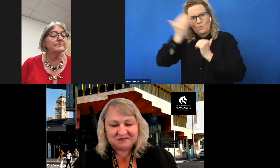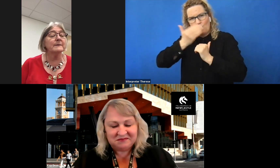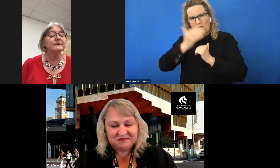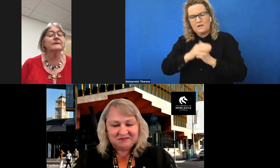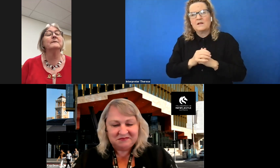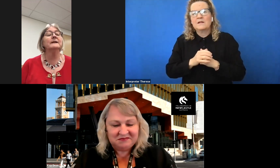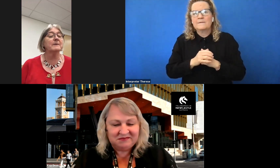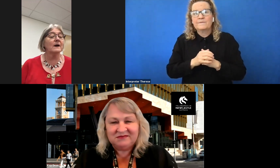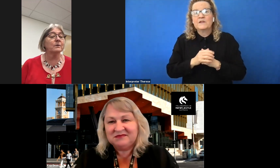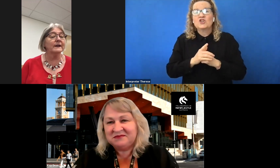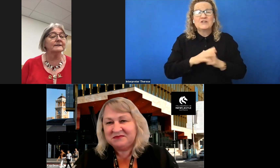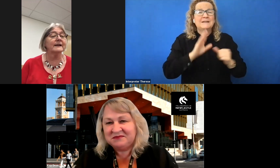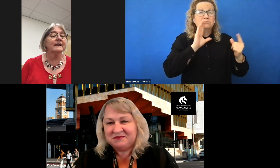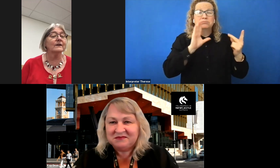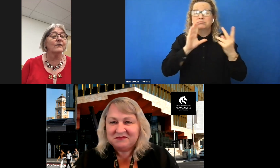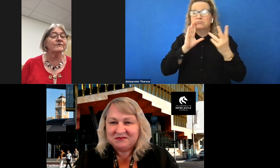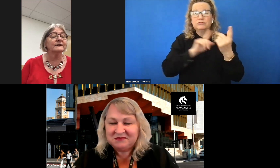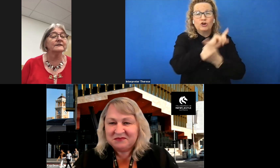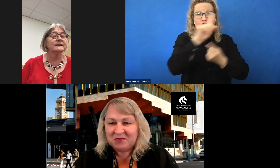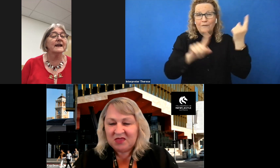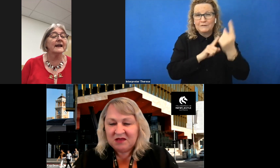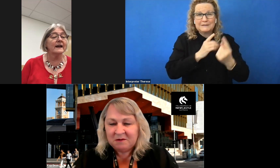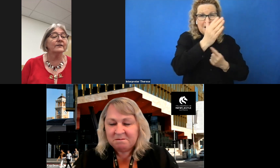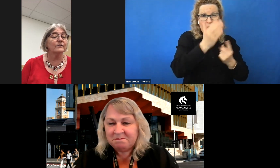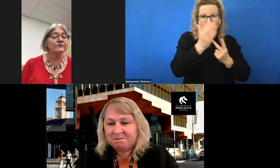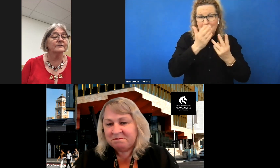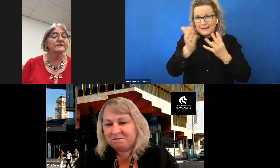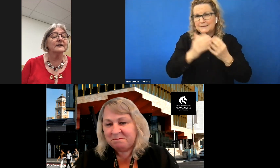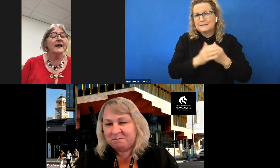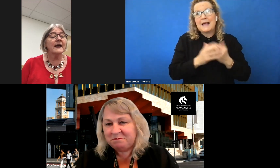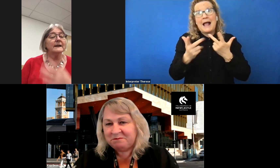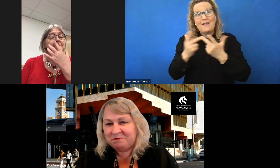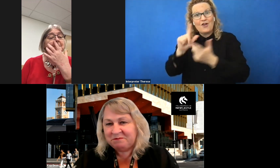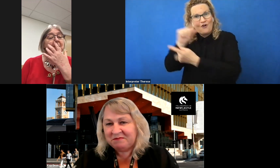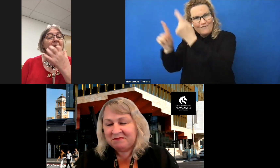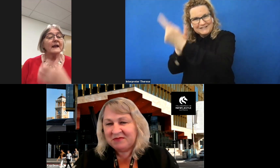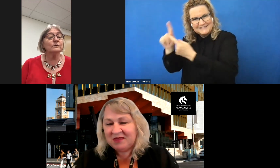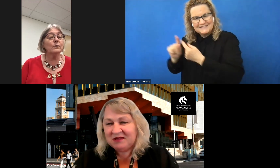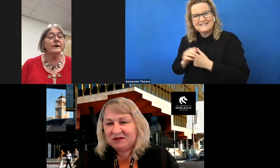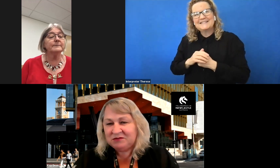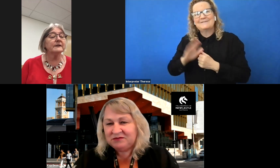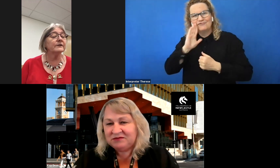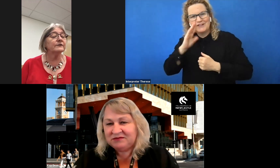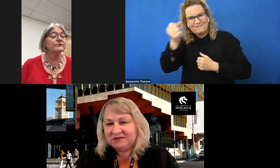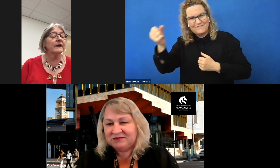papers at many Pathways conferences and other conferences and has always been a very strong